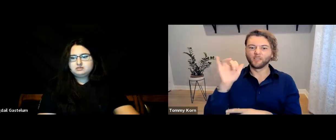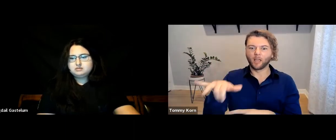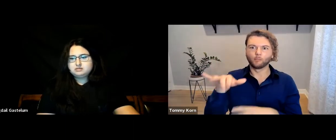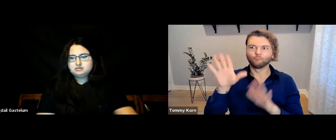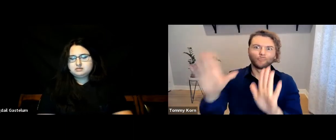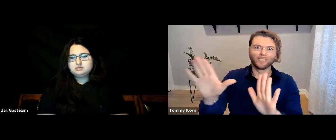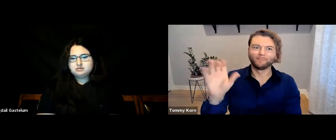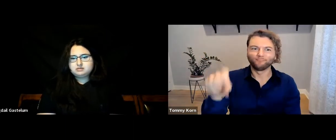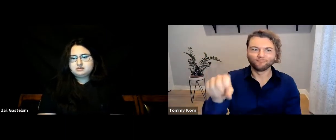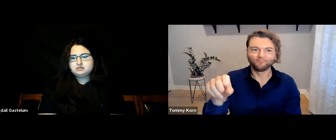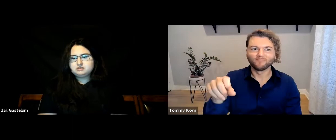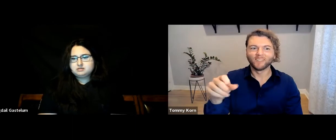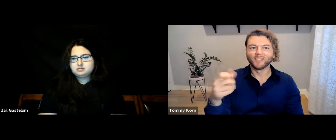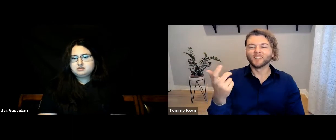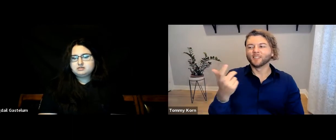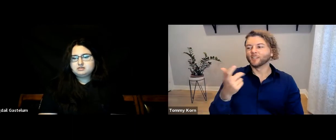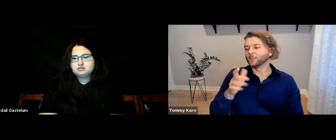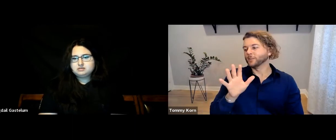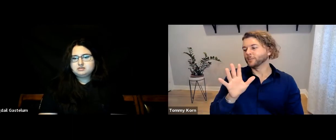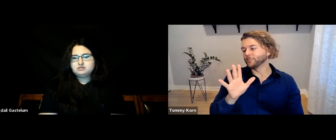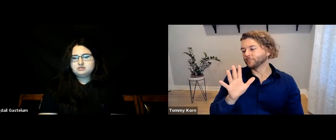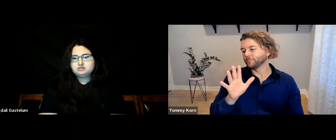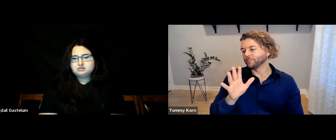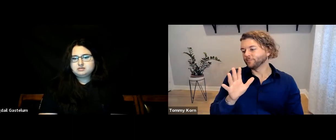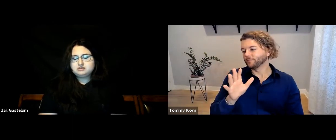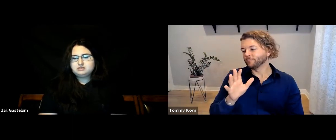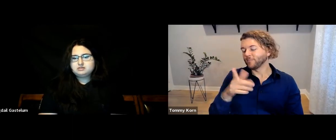so that was definitely great to see.